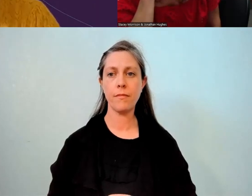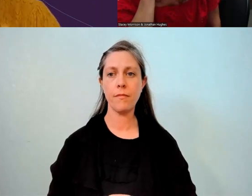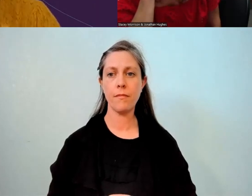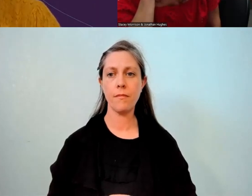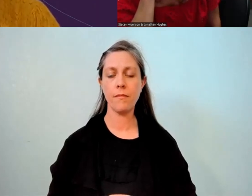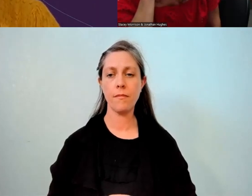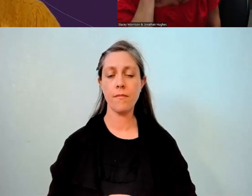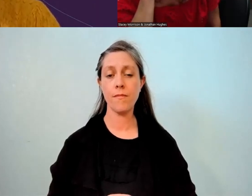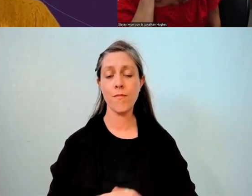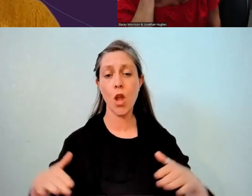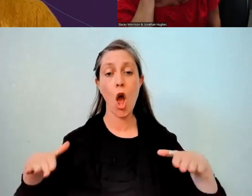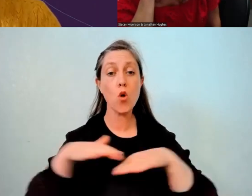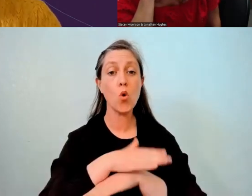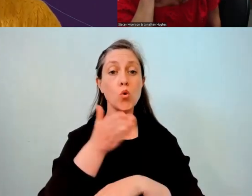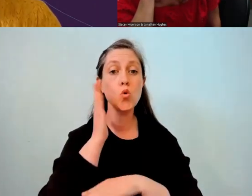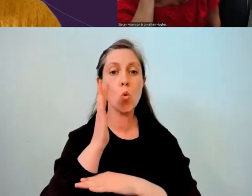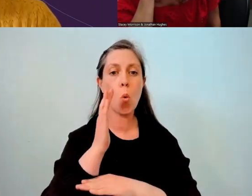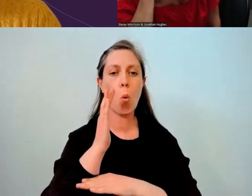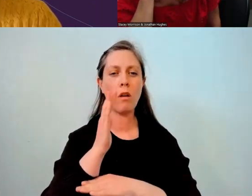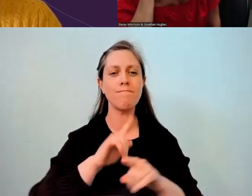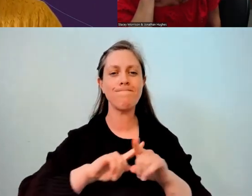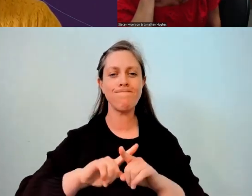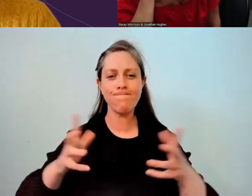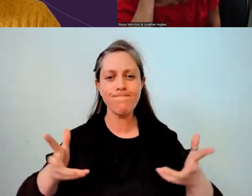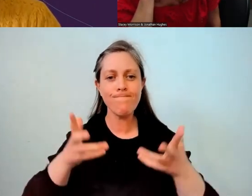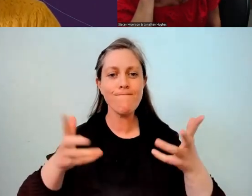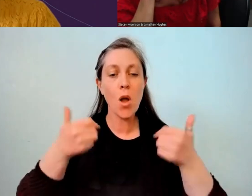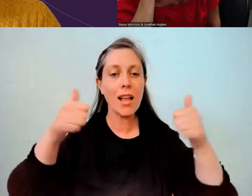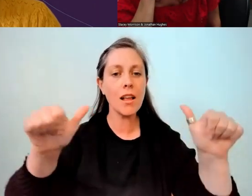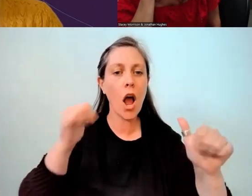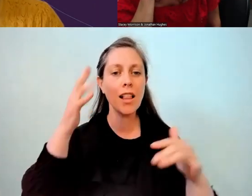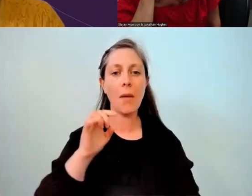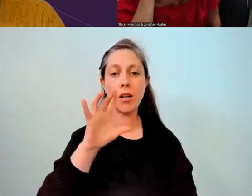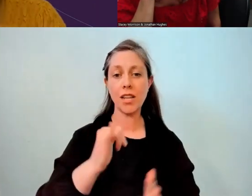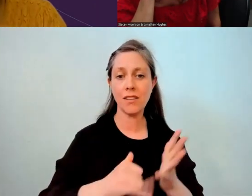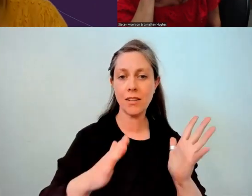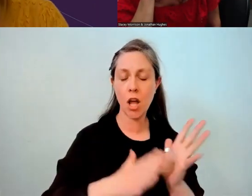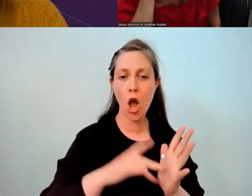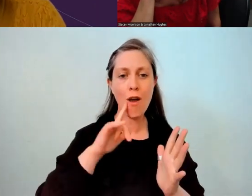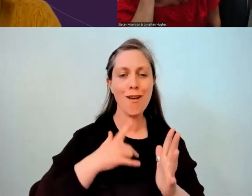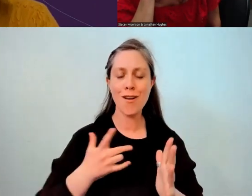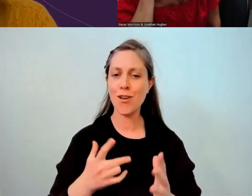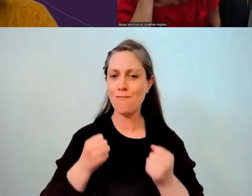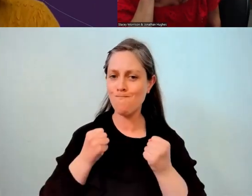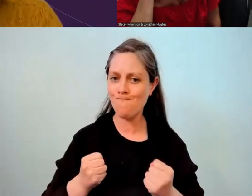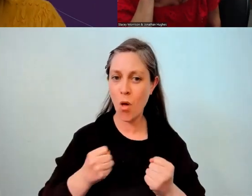It was thinking about you, Stacey, and your unwillingness to give up, I suppose.